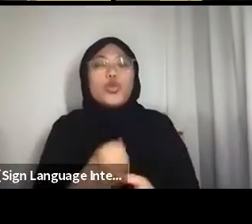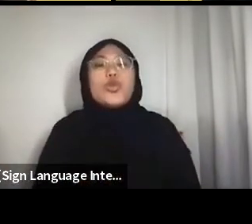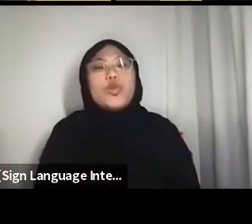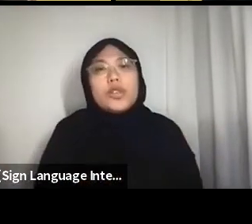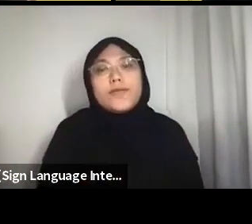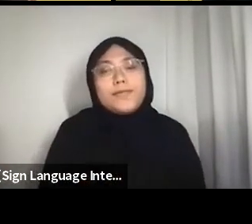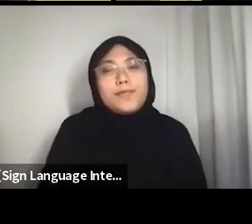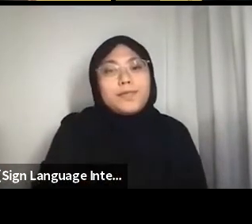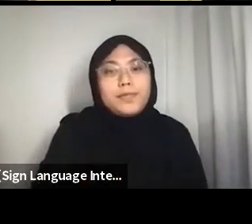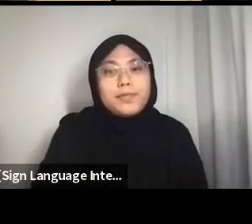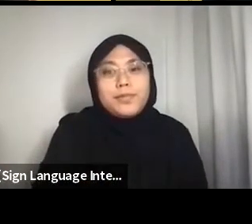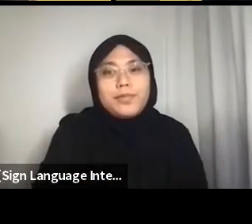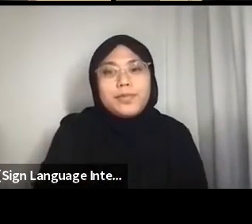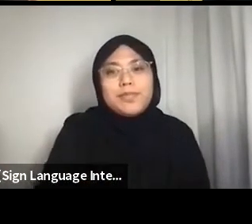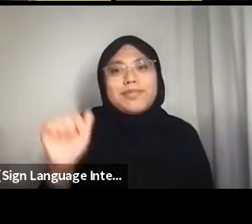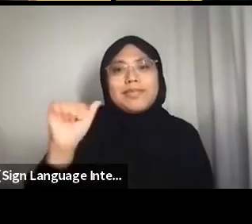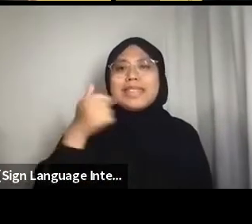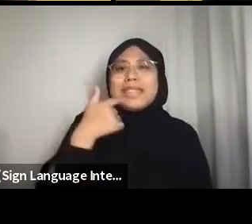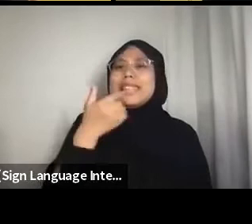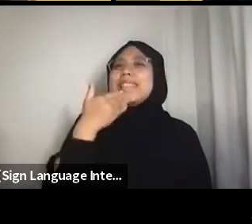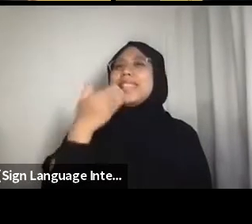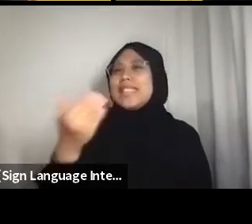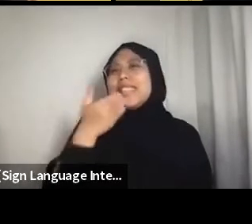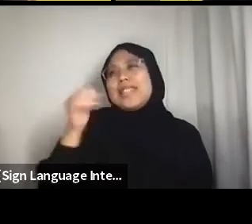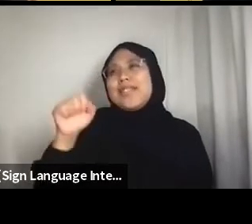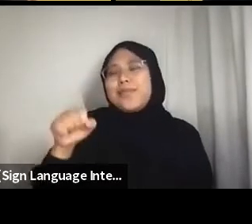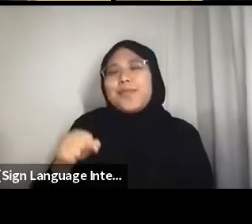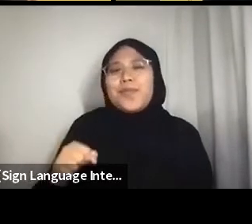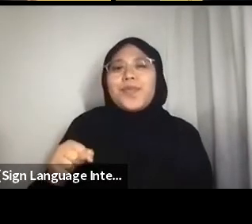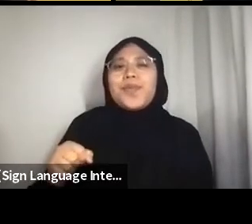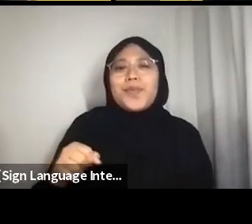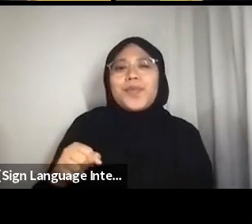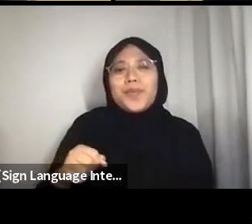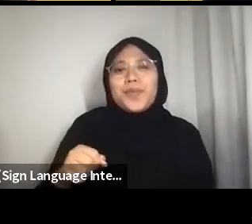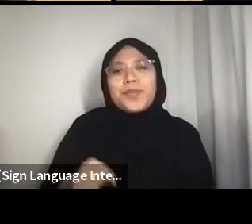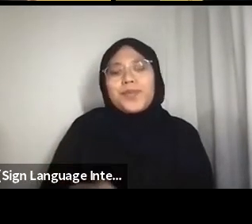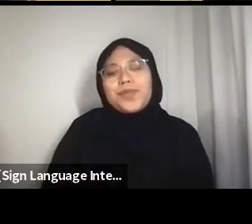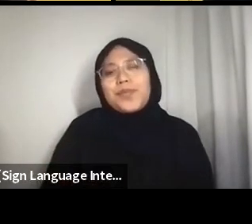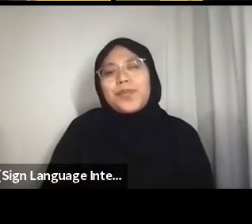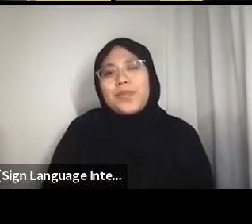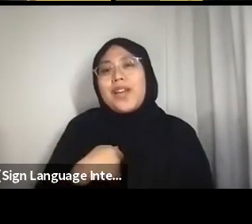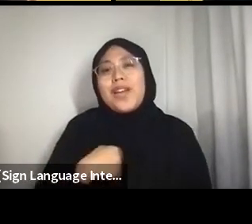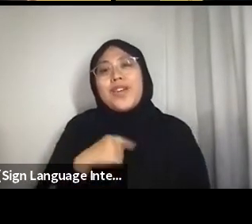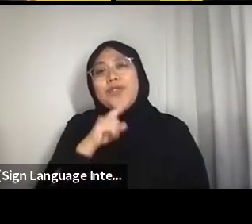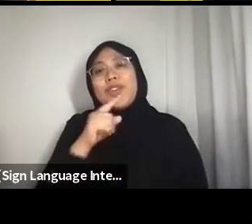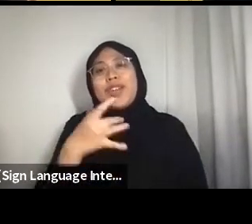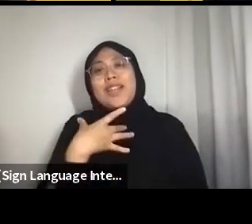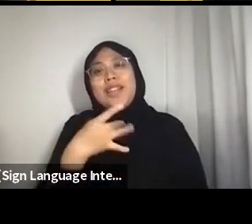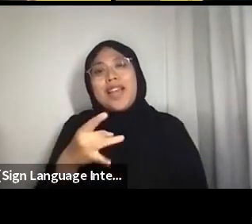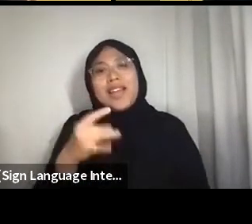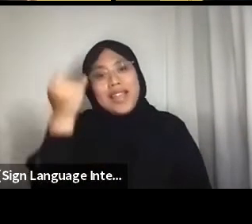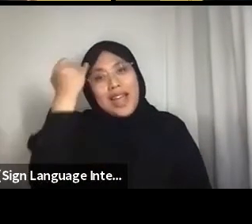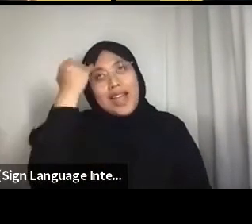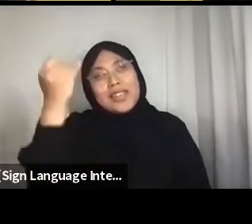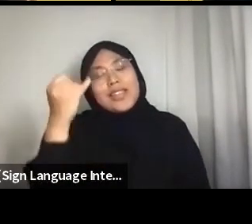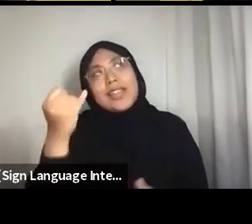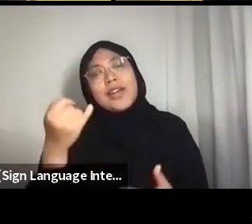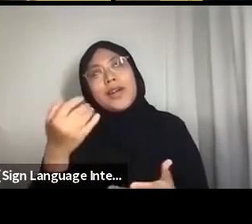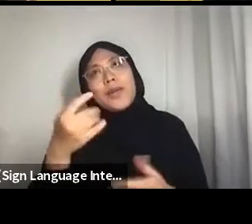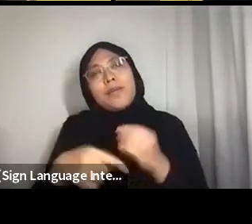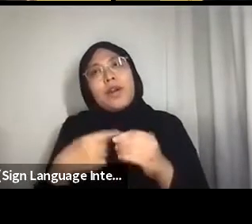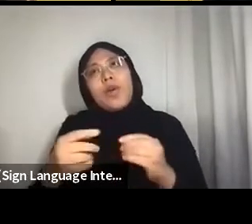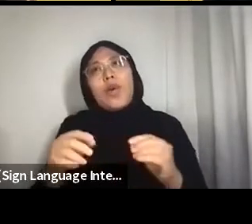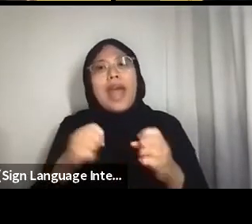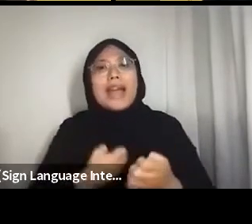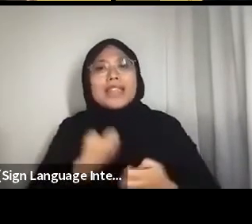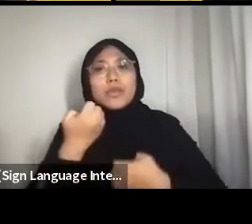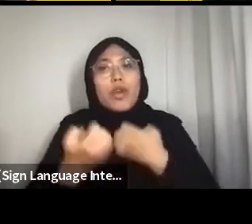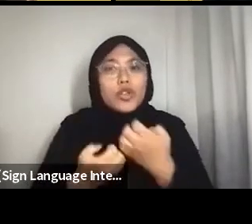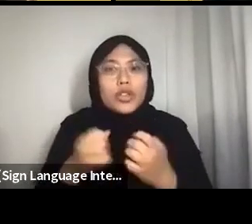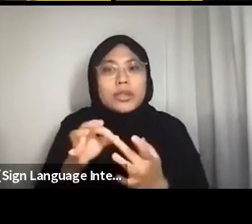Great, thanks. I really like the idea of expression, especially vernacular expression.